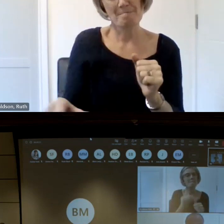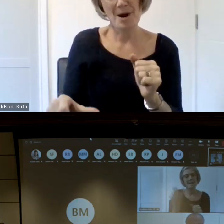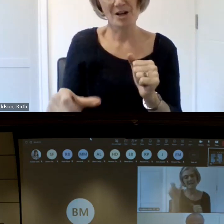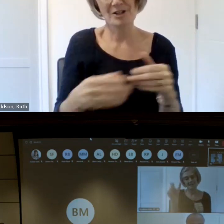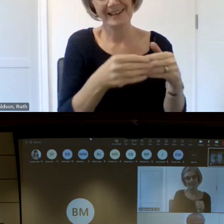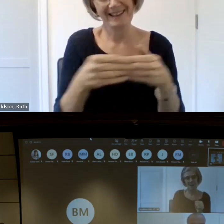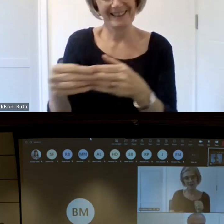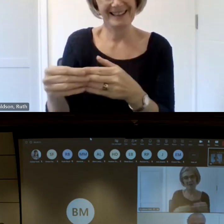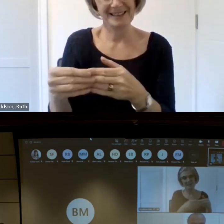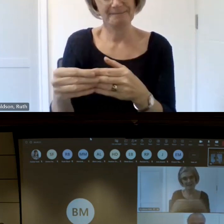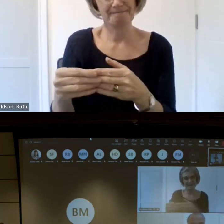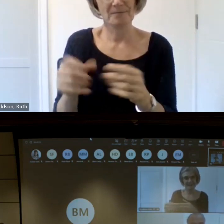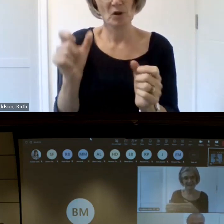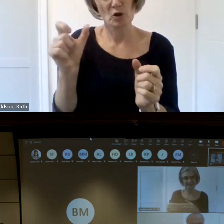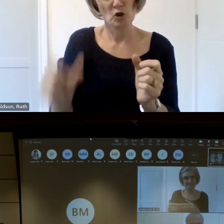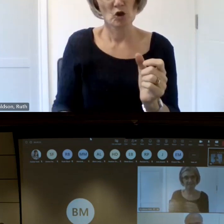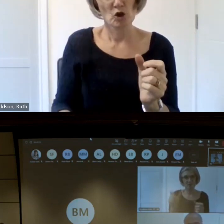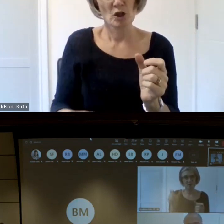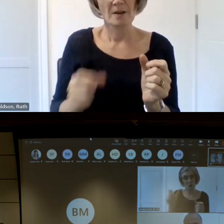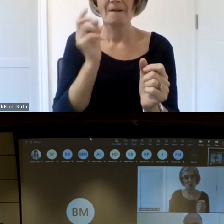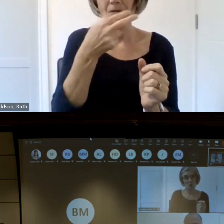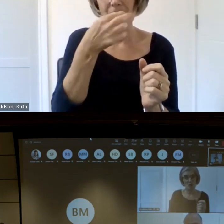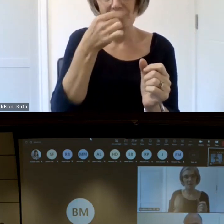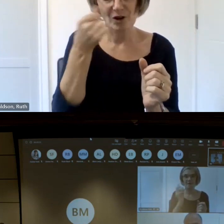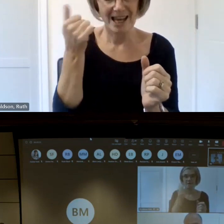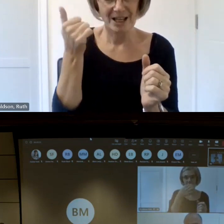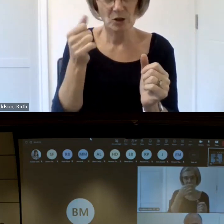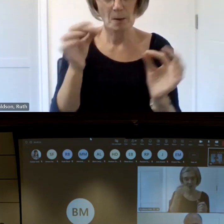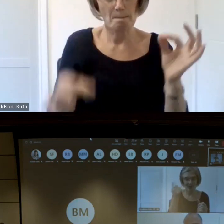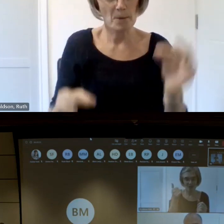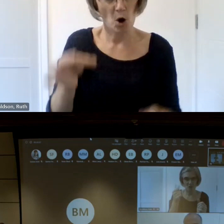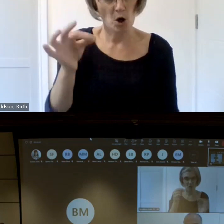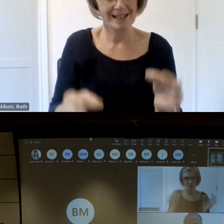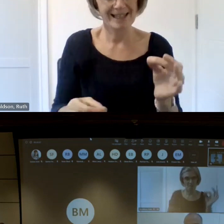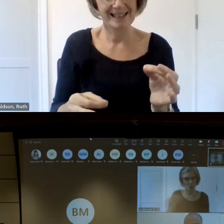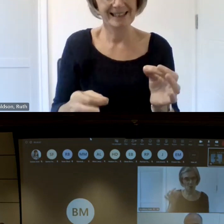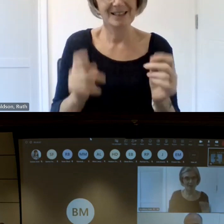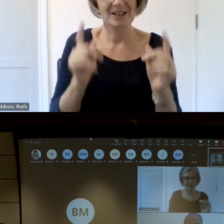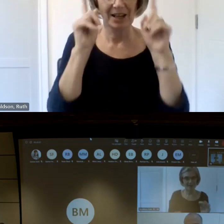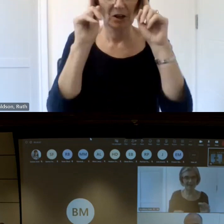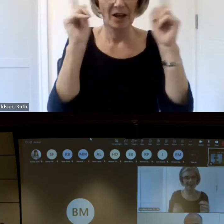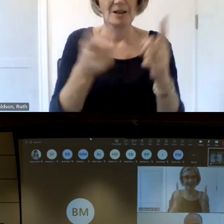French and politics at the University of Edinburgh returning to the conversations for a second time